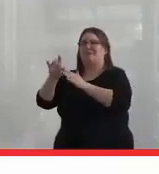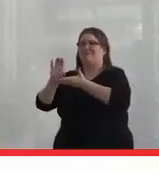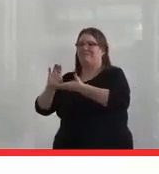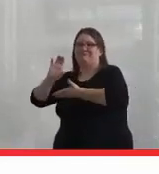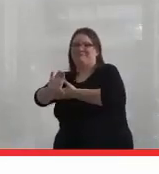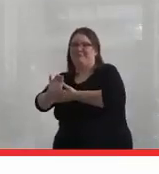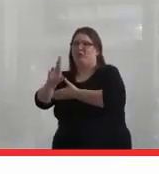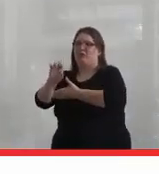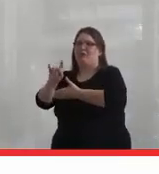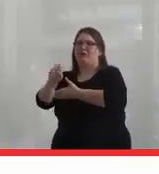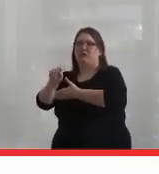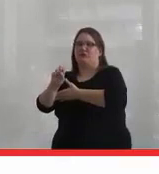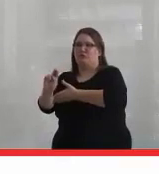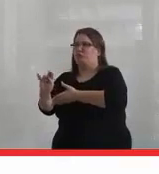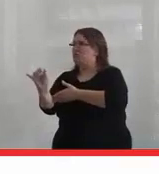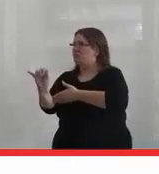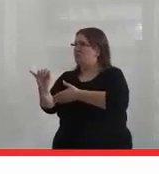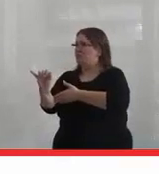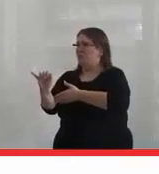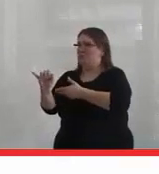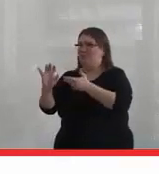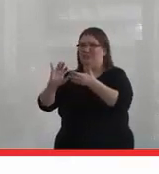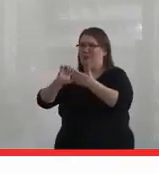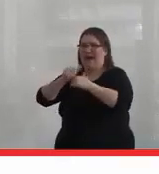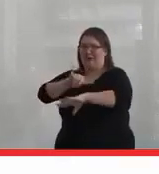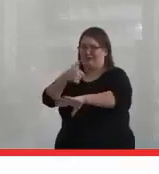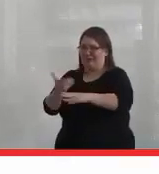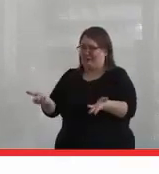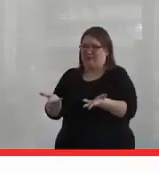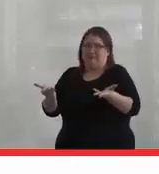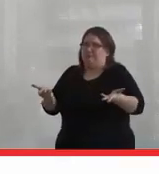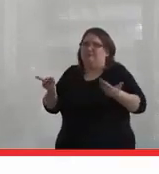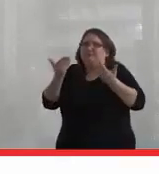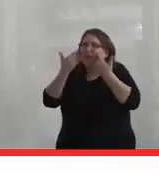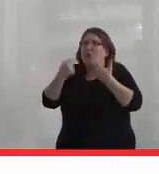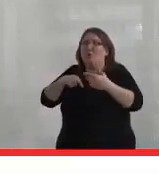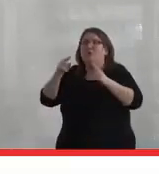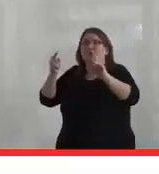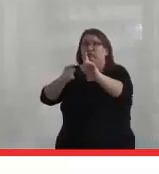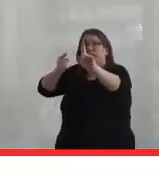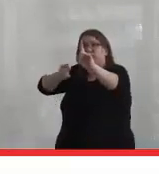And so I don't know how we'll bring those things into effect here. We've been working towards that.